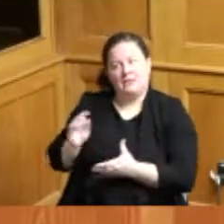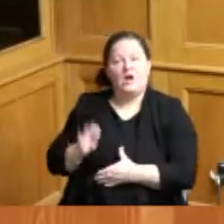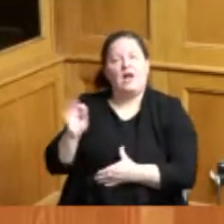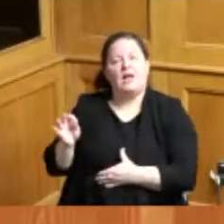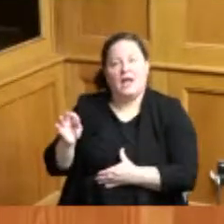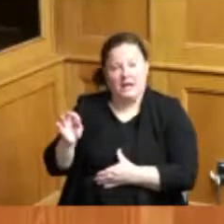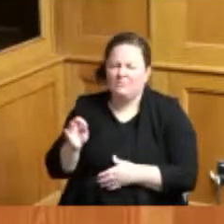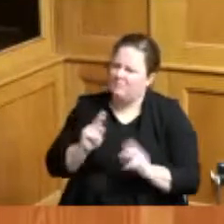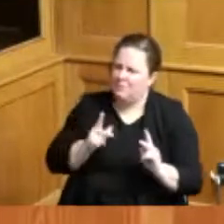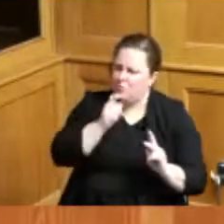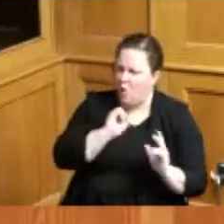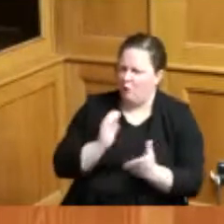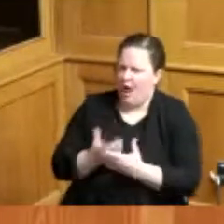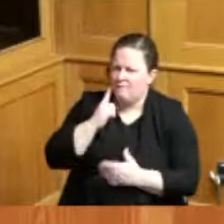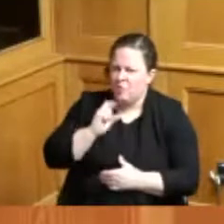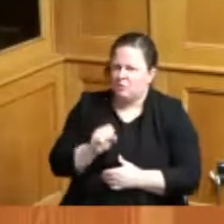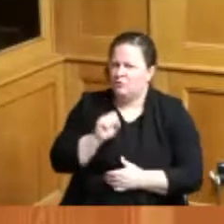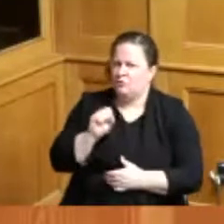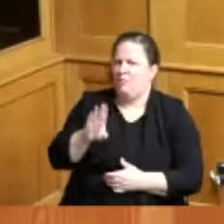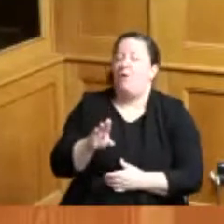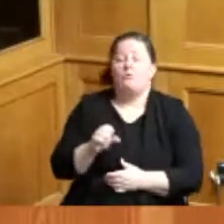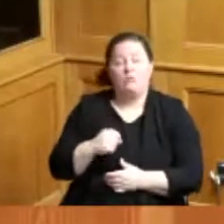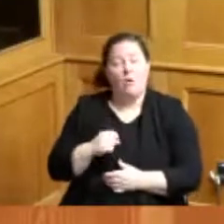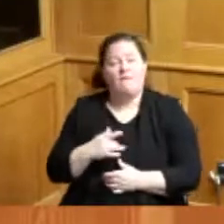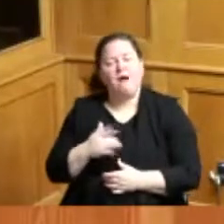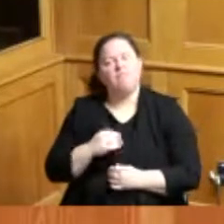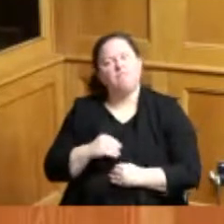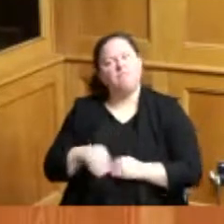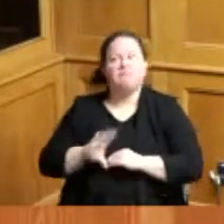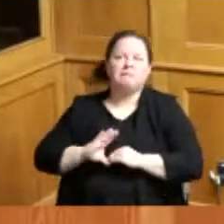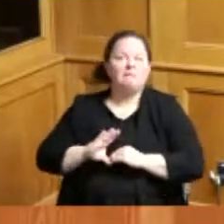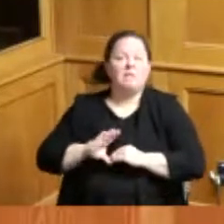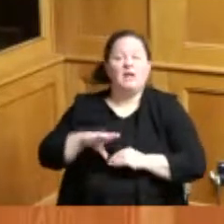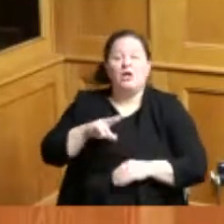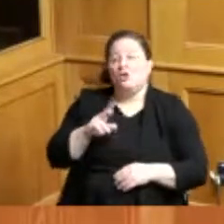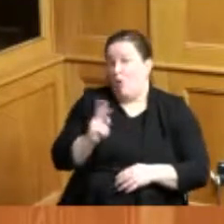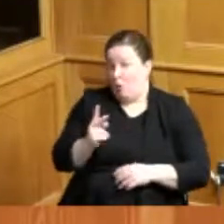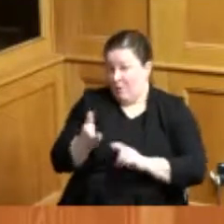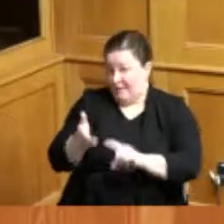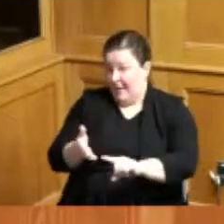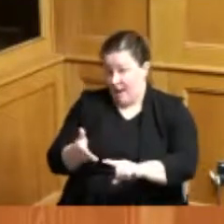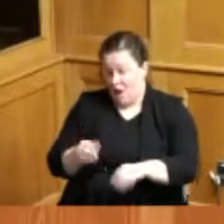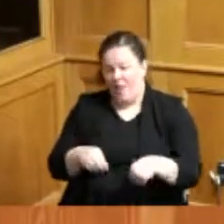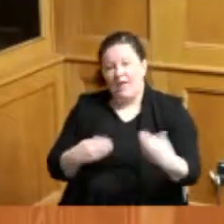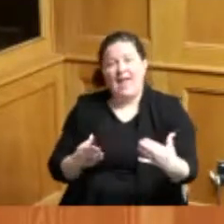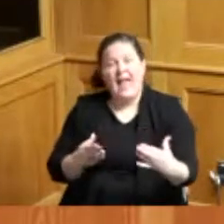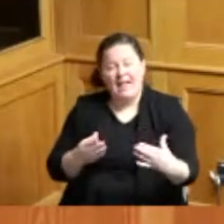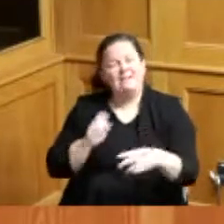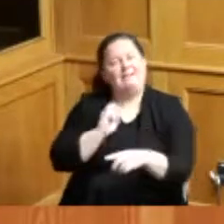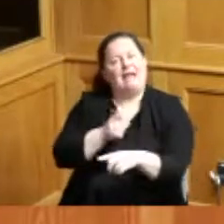and it was just felt really good Krogers was there and they gave out a 33,000 check to the